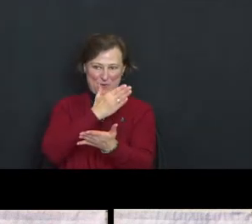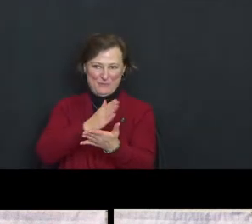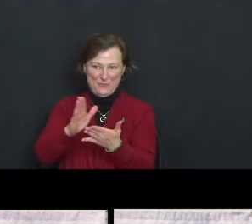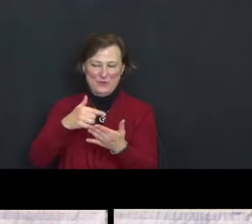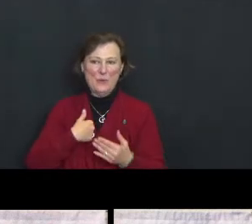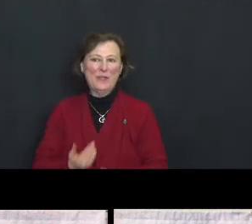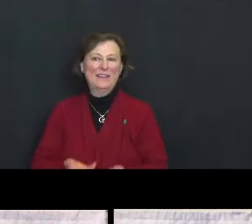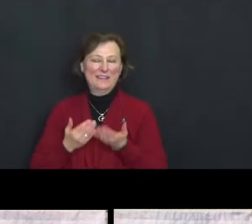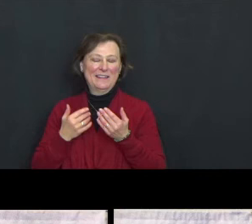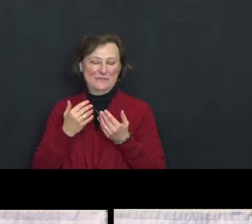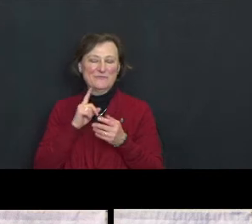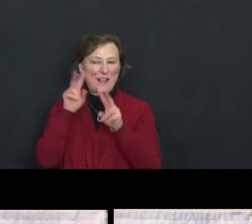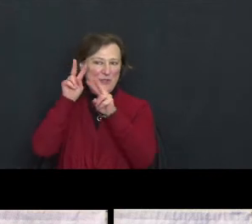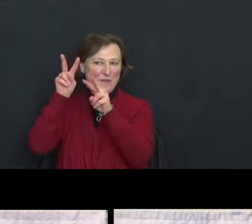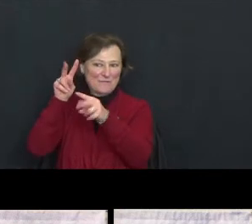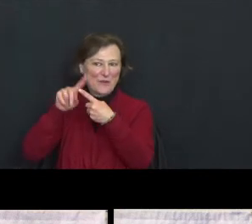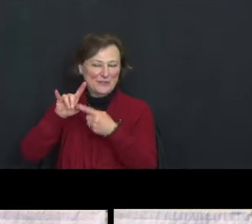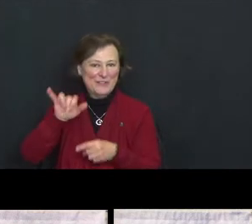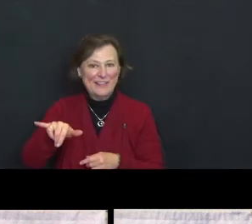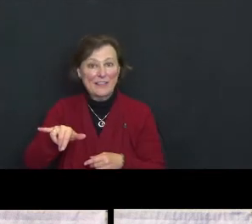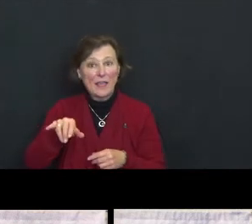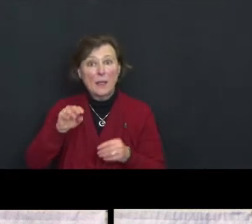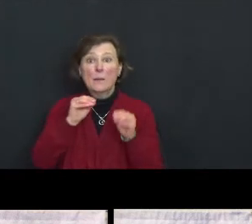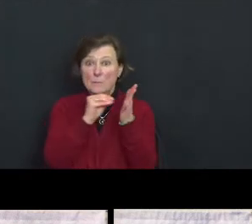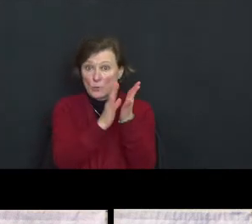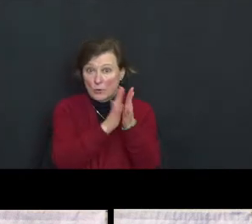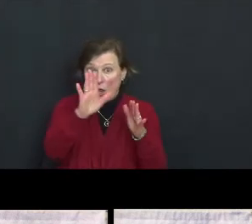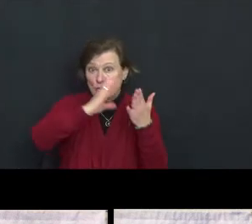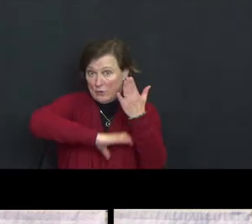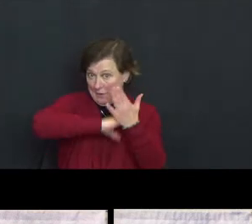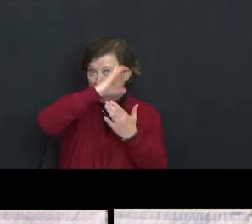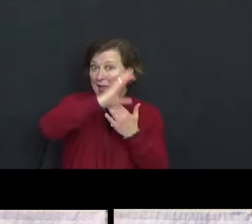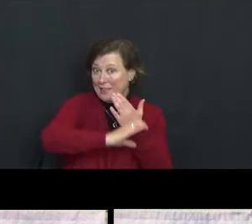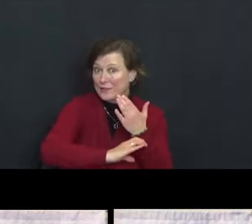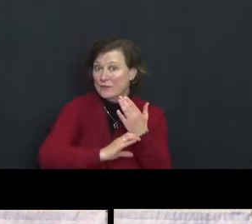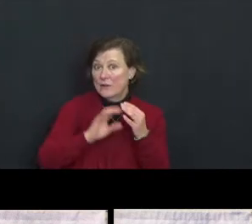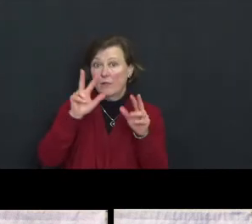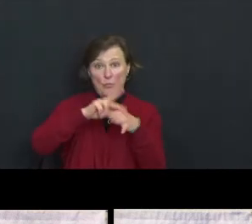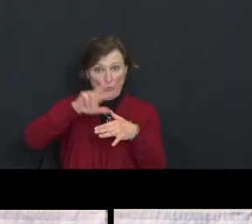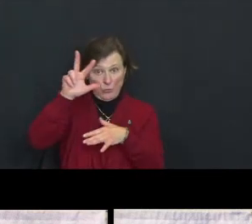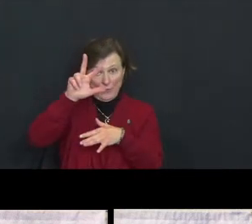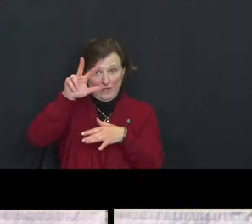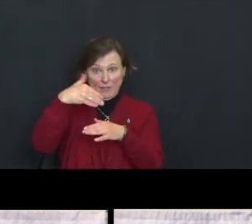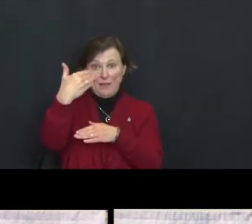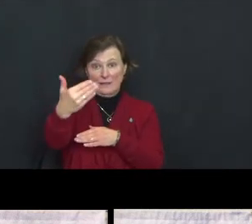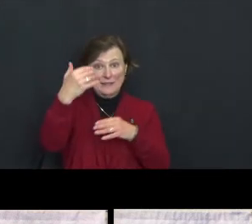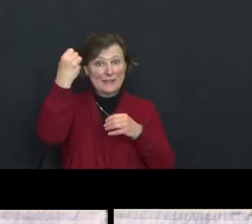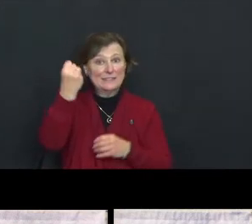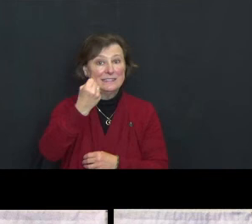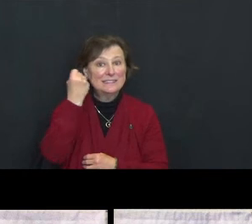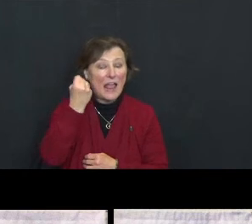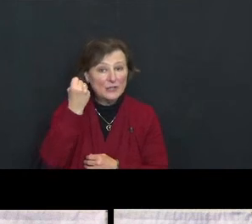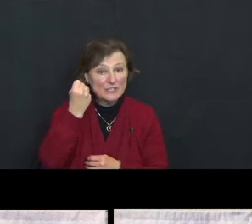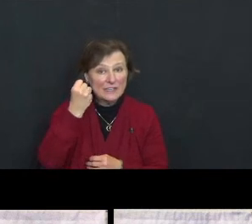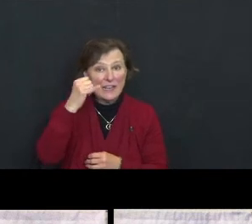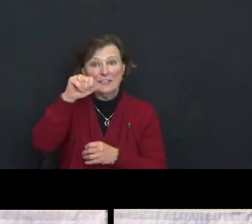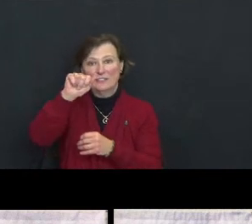to that - please remember put on your calendar, it's on the website - three o'clock next Saturday January the 9th.